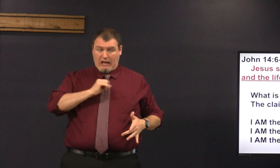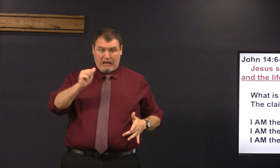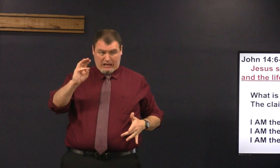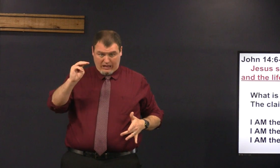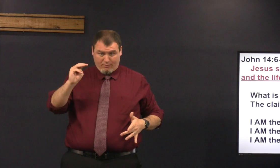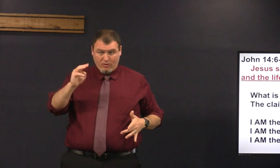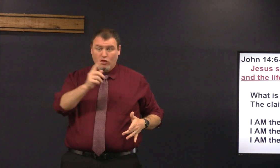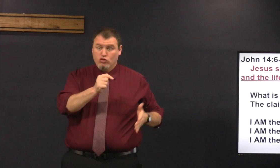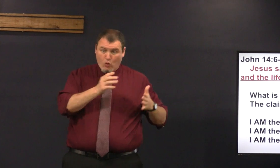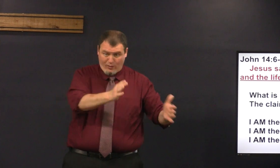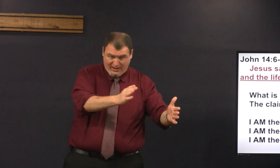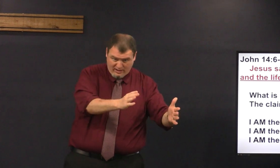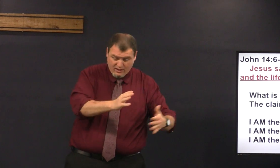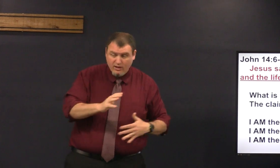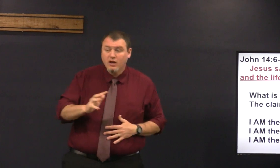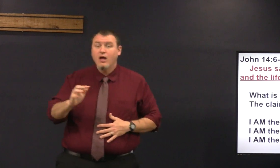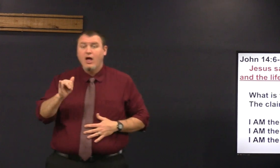Jesus says I am the way